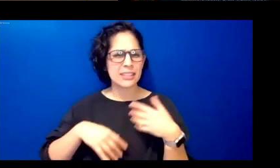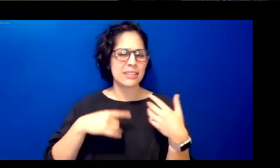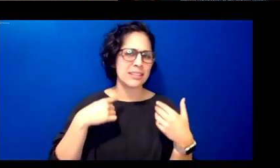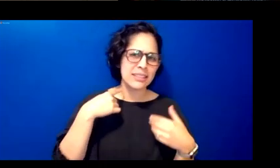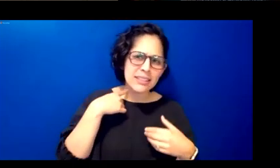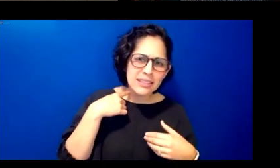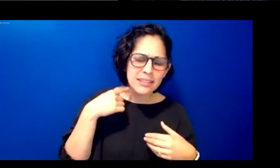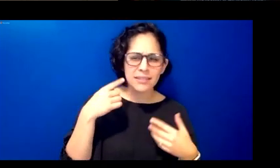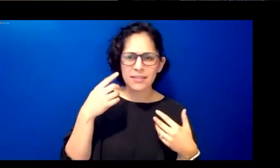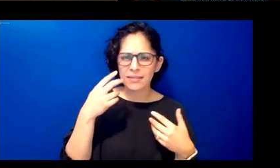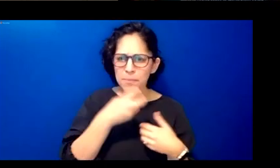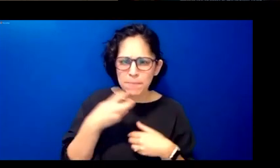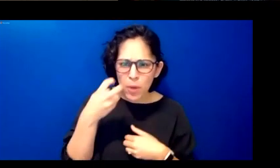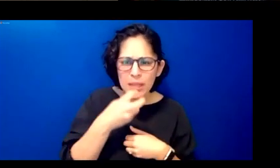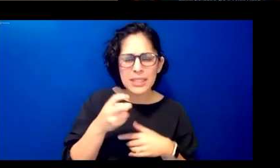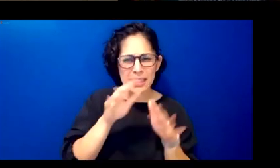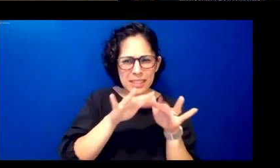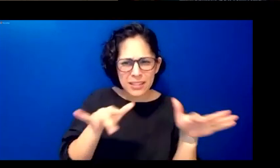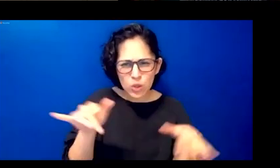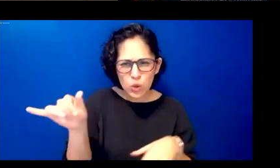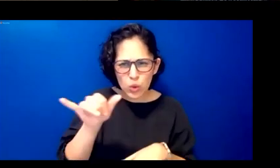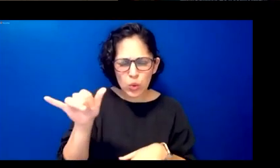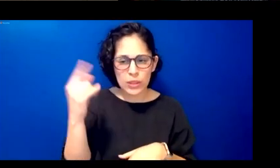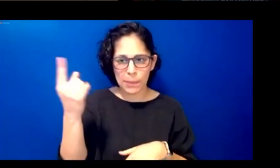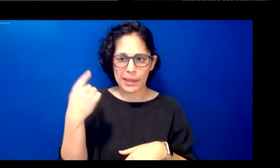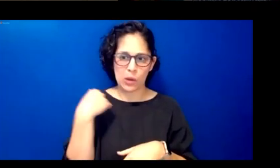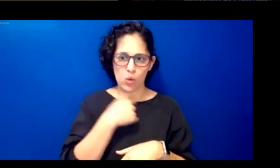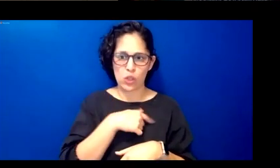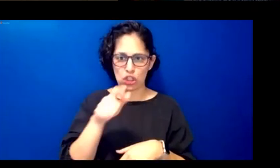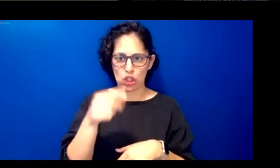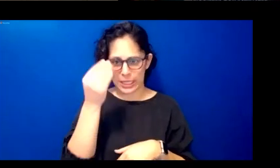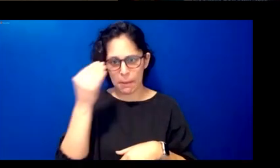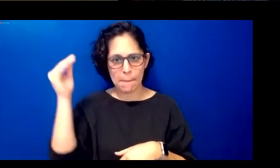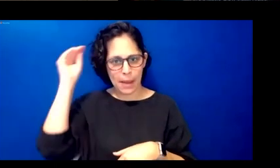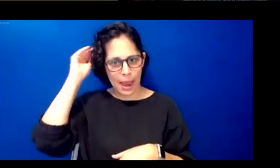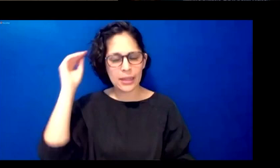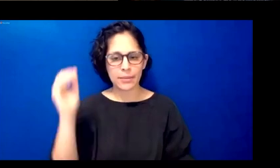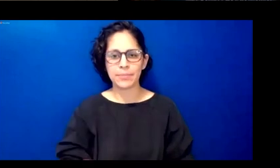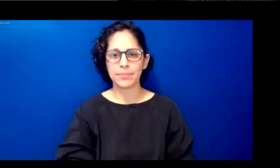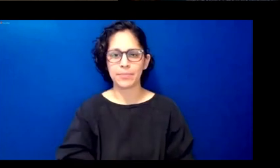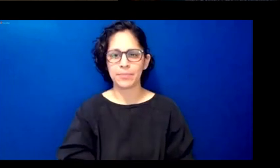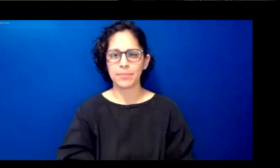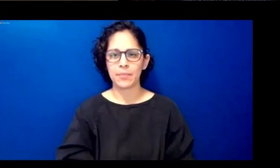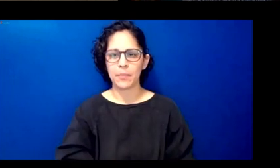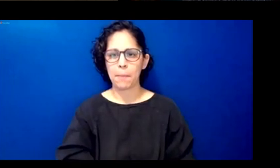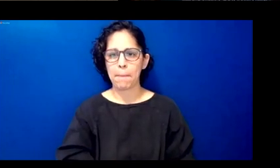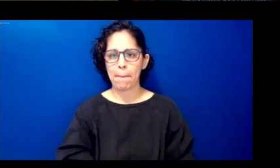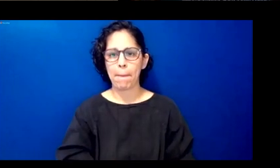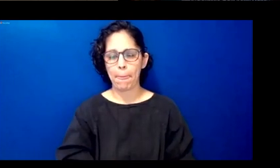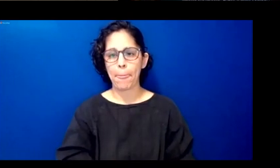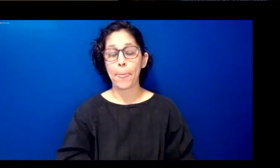something to keep in mind um just move myself here for a second uh face-to-face learning